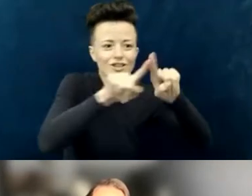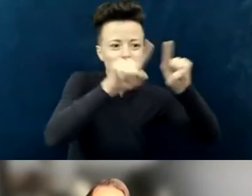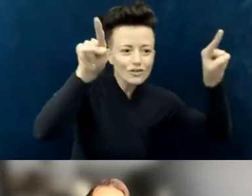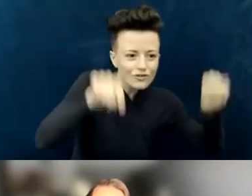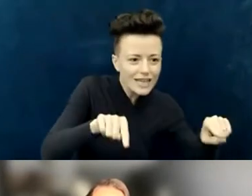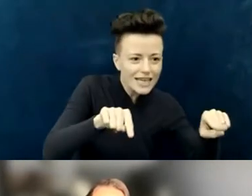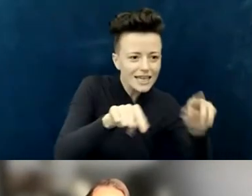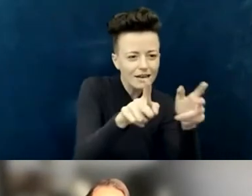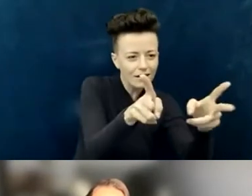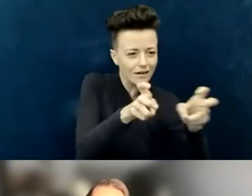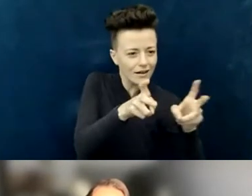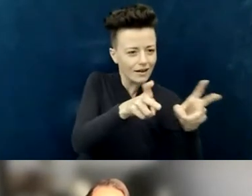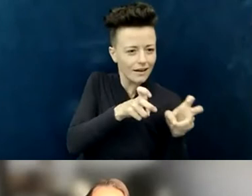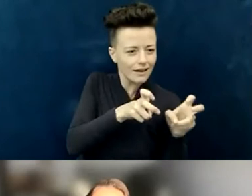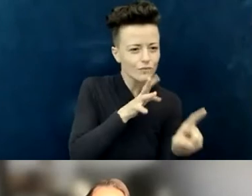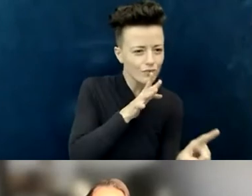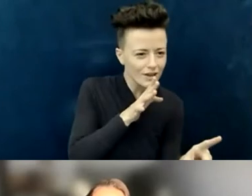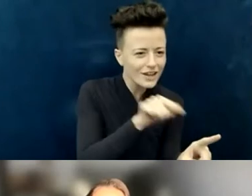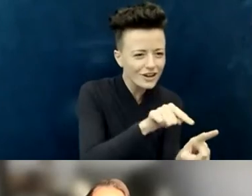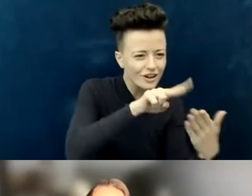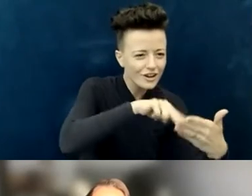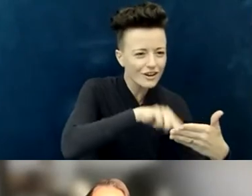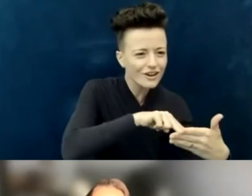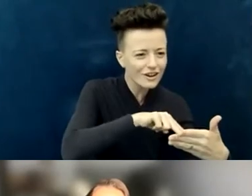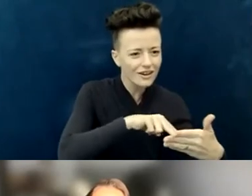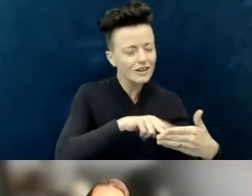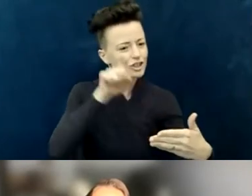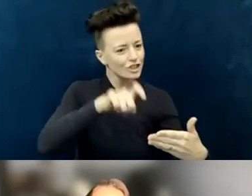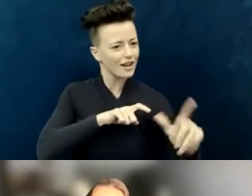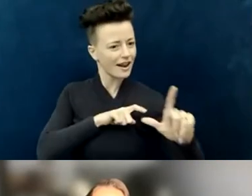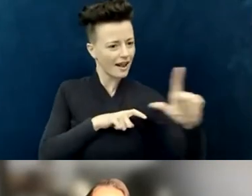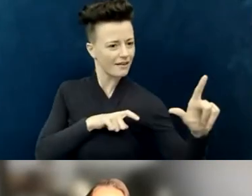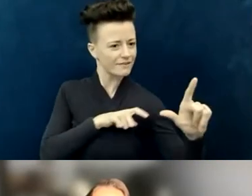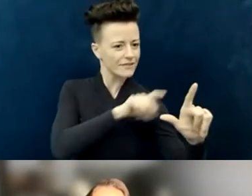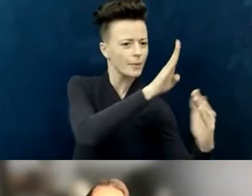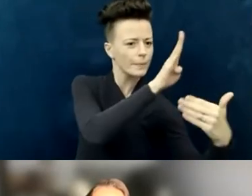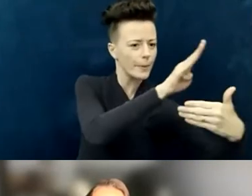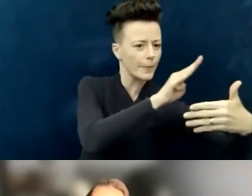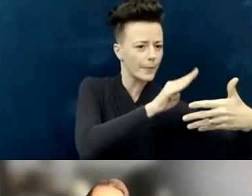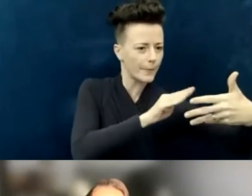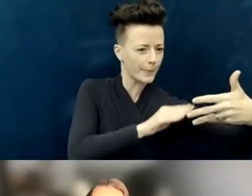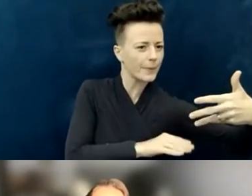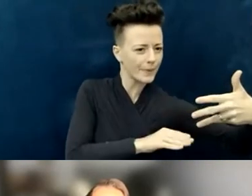So I still struggle with, I'm told we shouldn't make separate documents; it should all be the same for everyone;